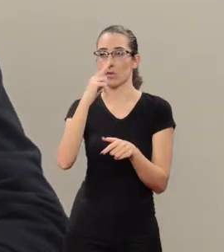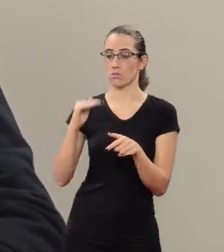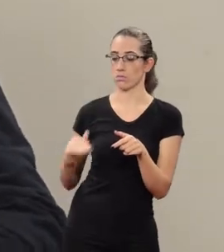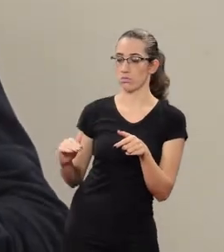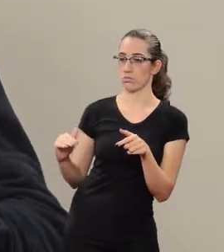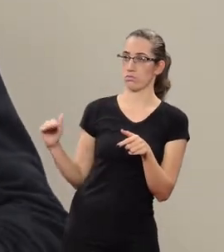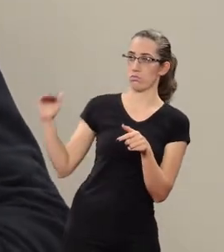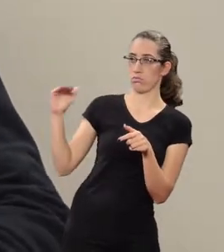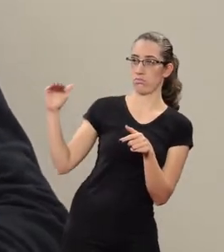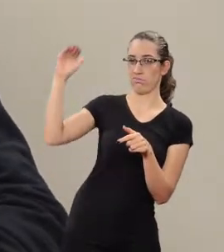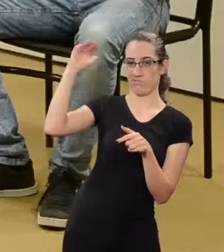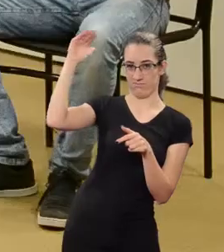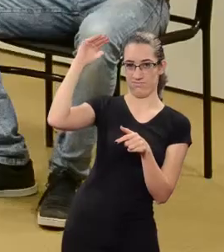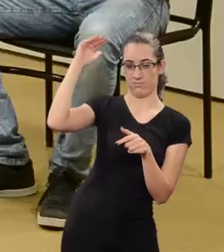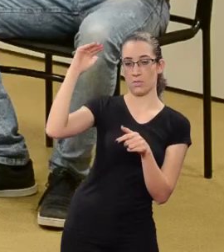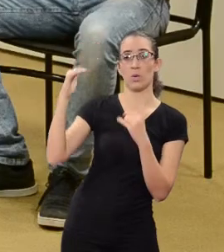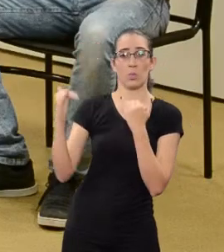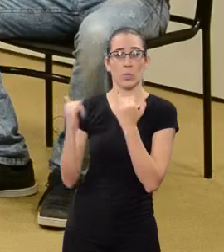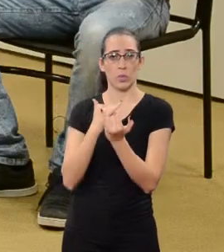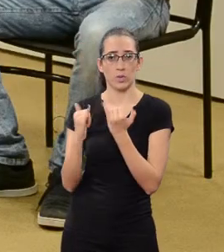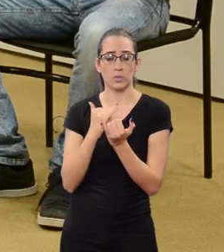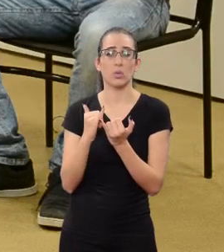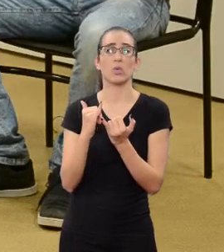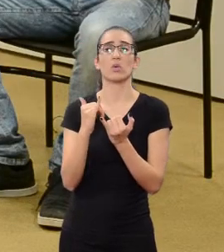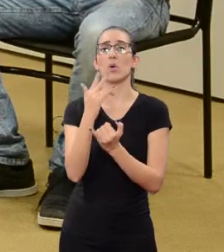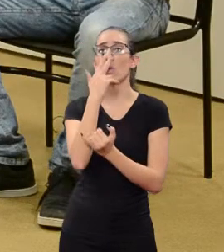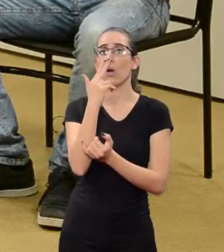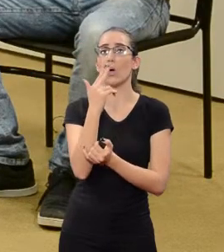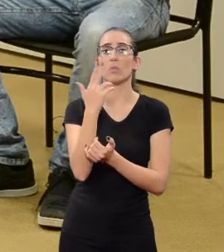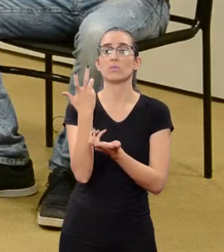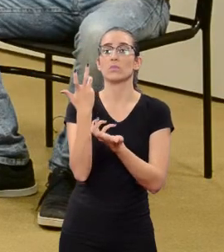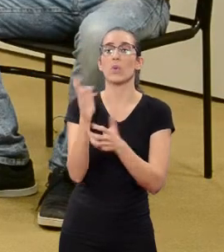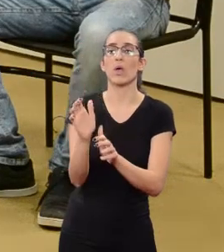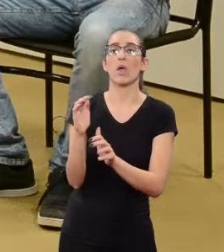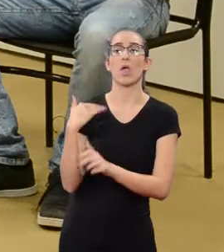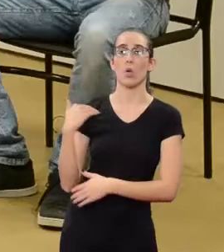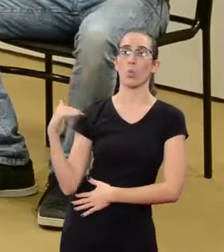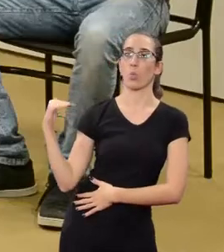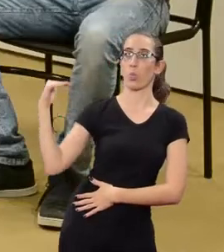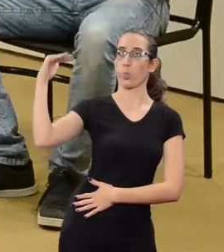he or she veils it because they don't want